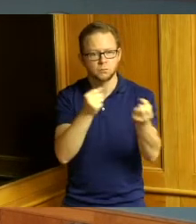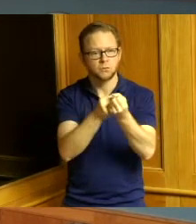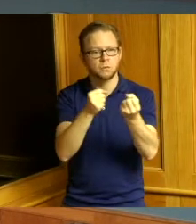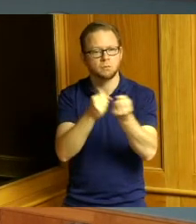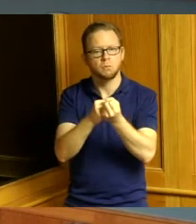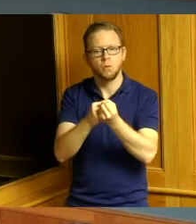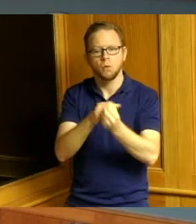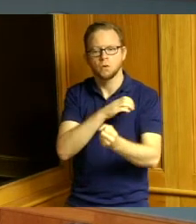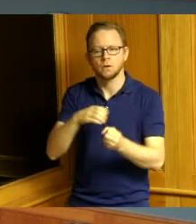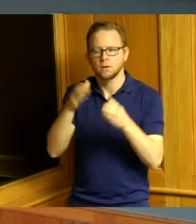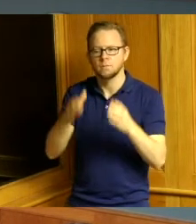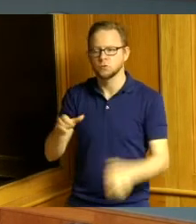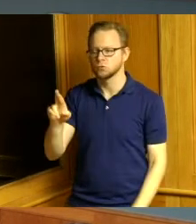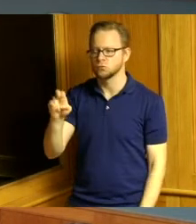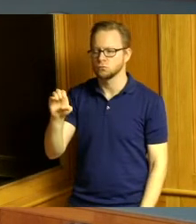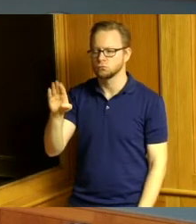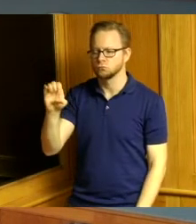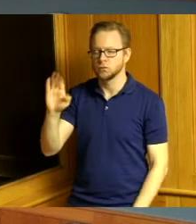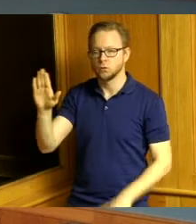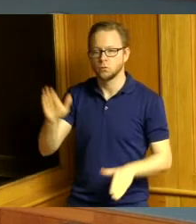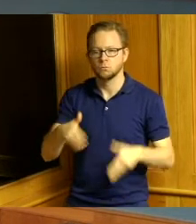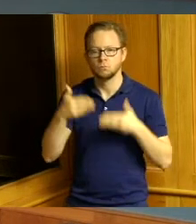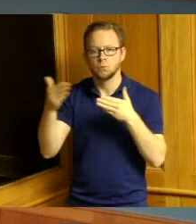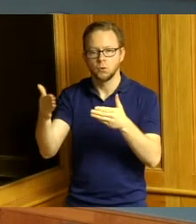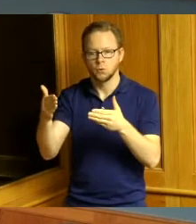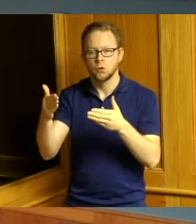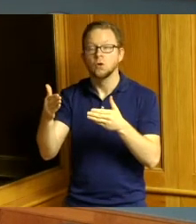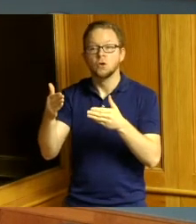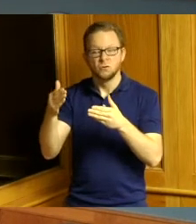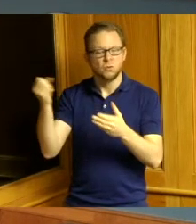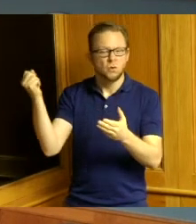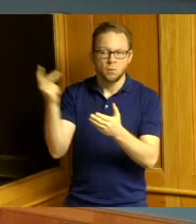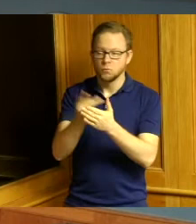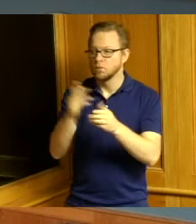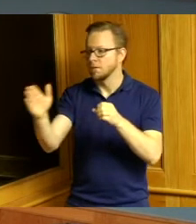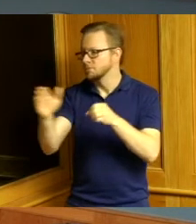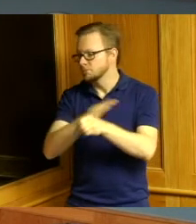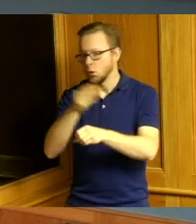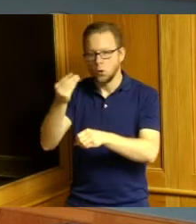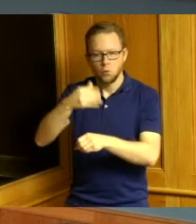motion to grant the full property tax roll back and I appreciate that the Commission